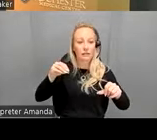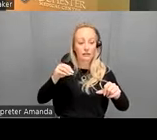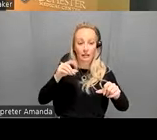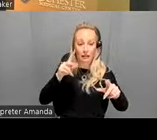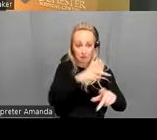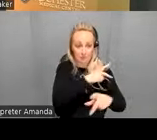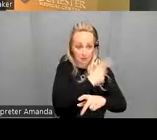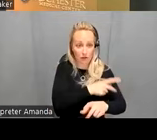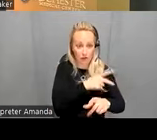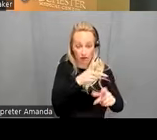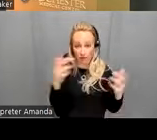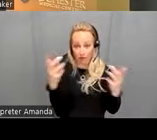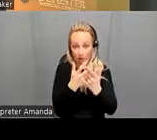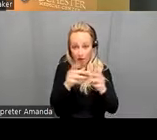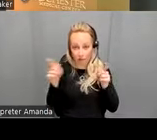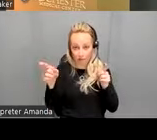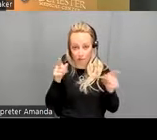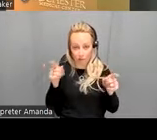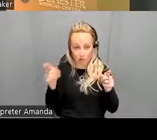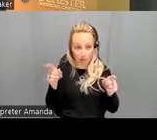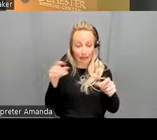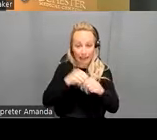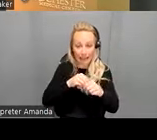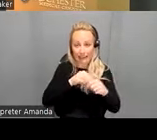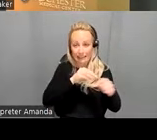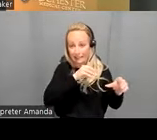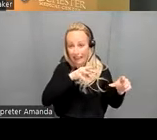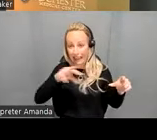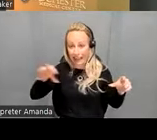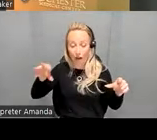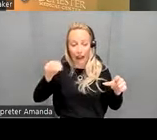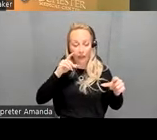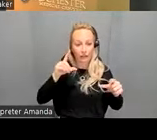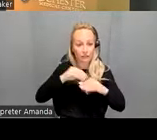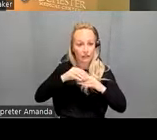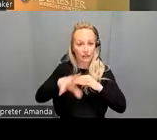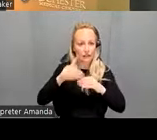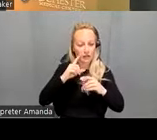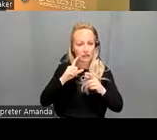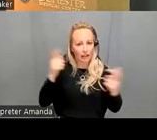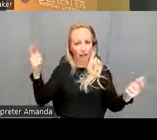controls on in scanner motion and the effect size actually got slightly larger we also looked at